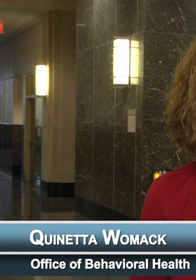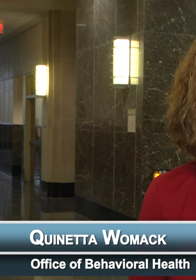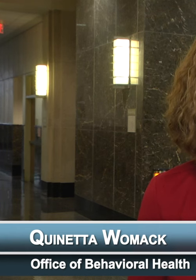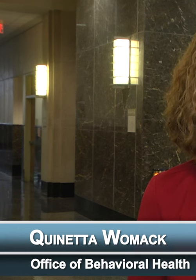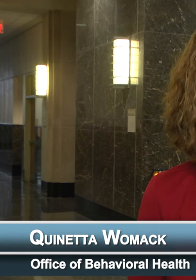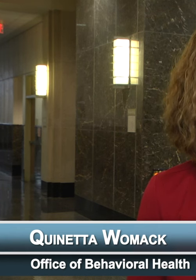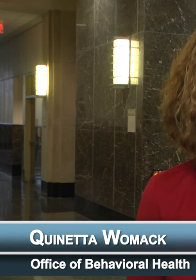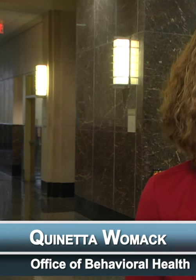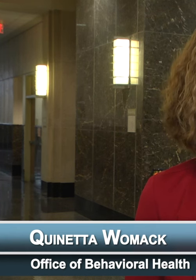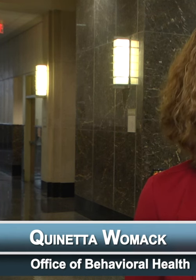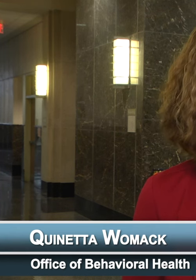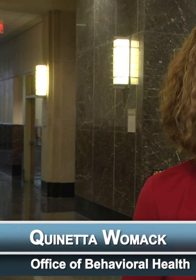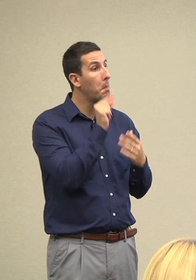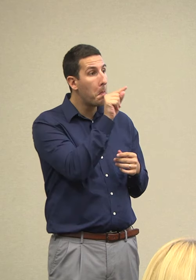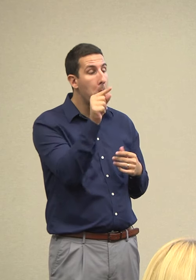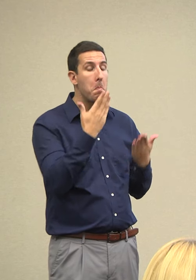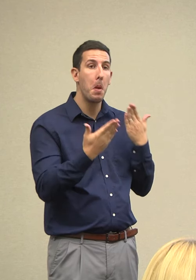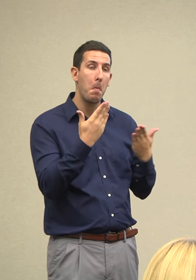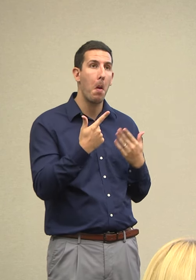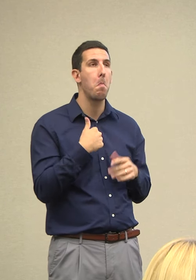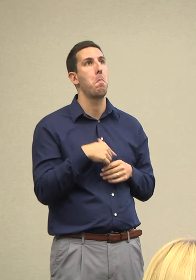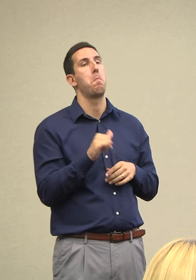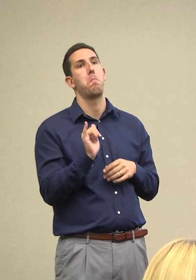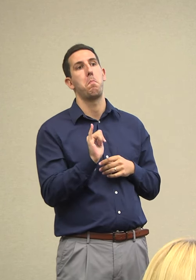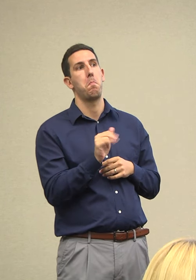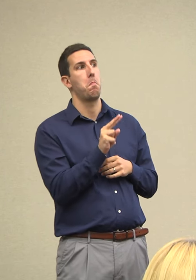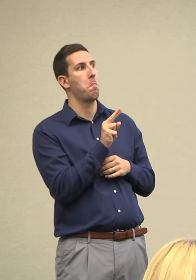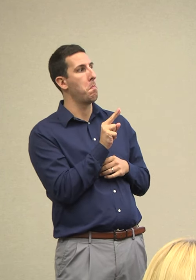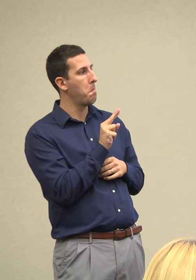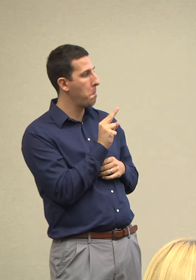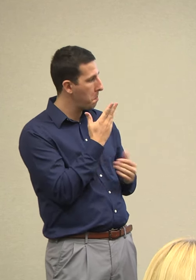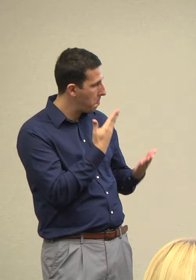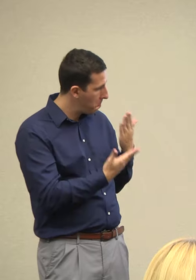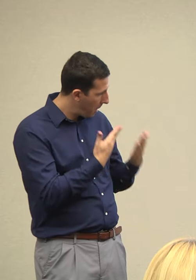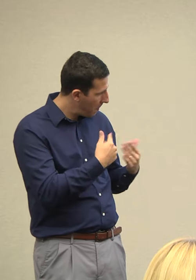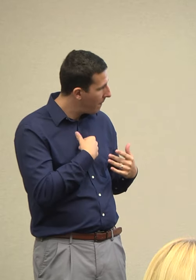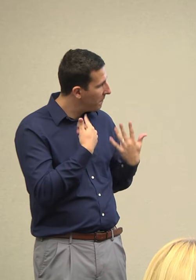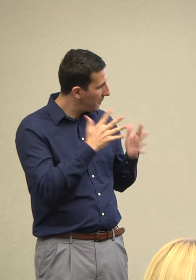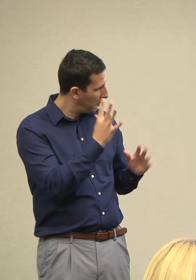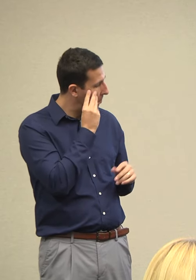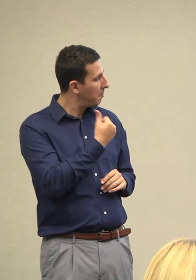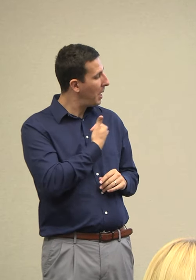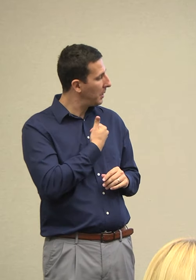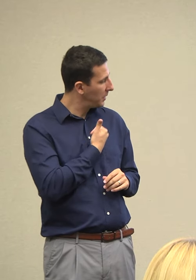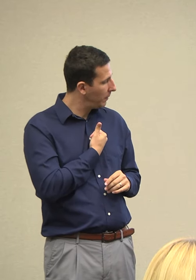can access care. The main message was to enlighten the community about all of the